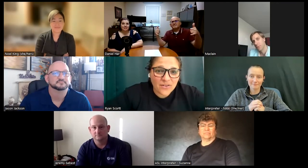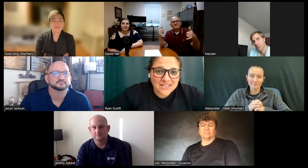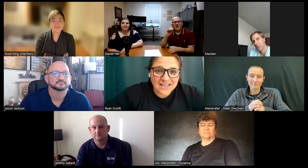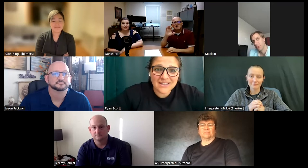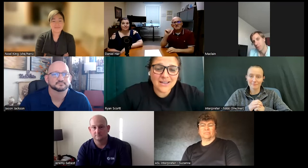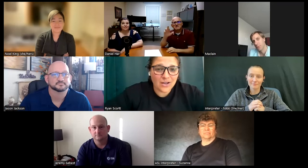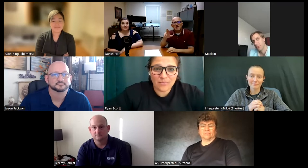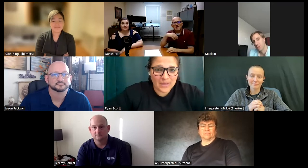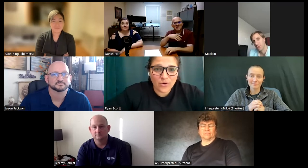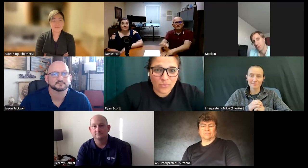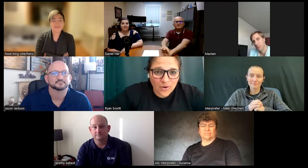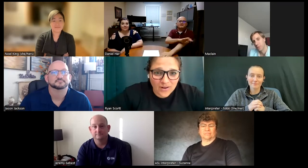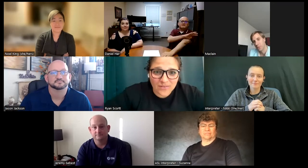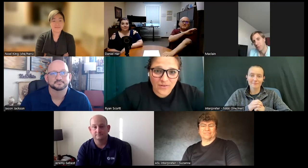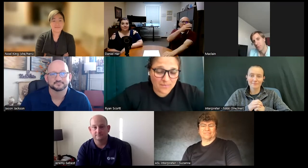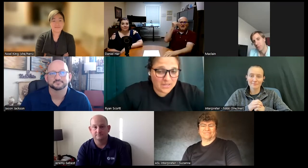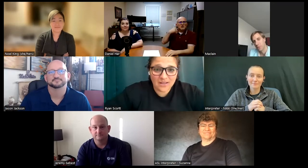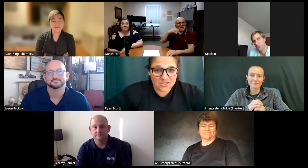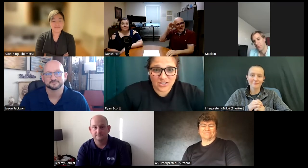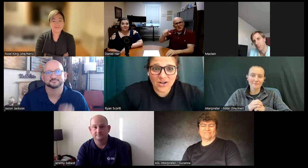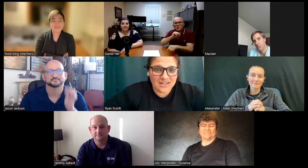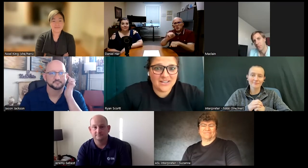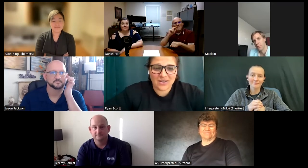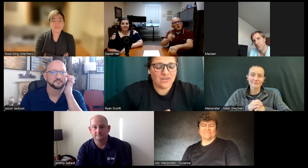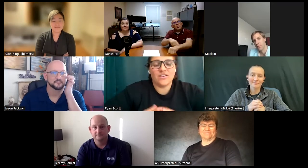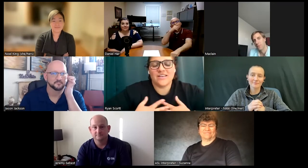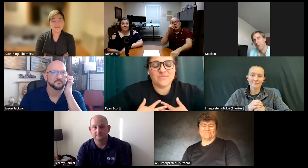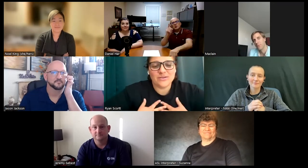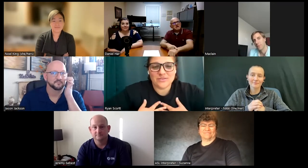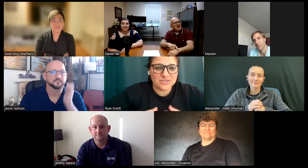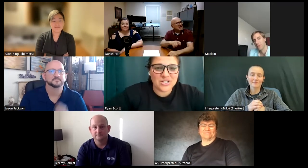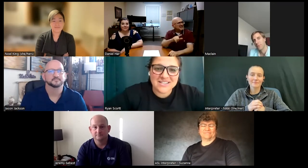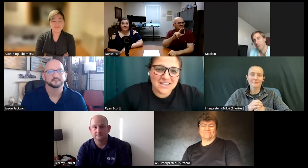getting a big award for being a star and oh it gives me goosebumps just thinking